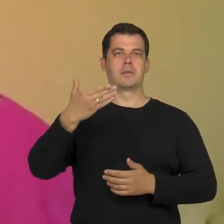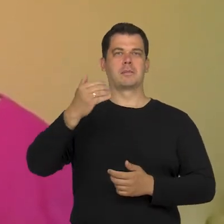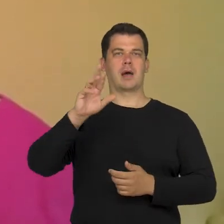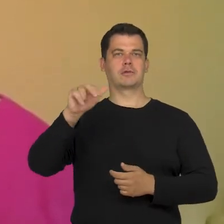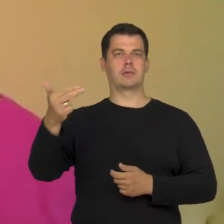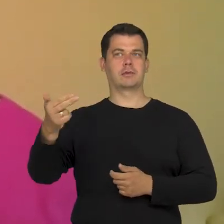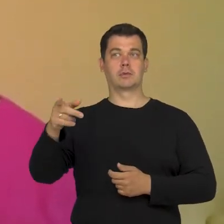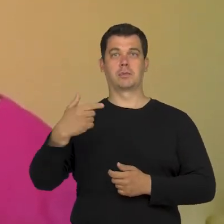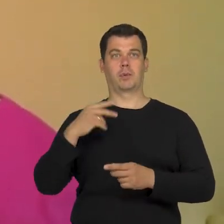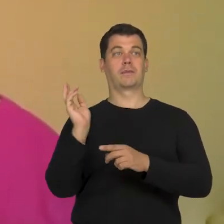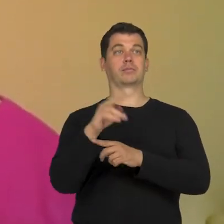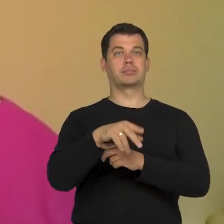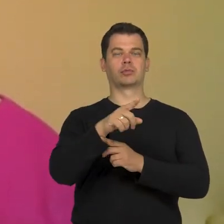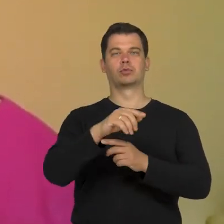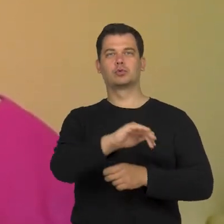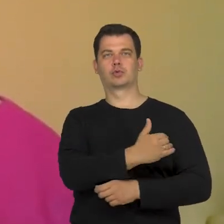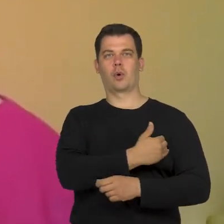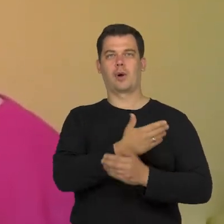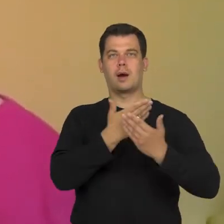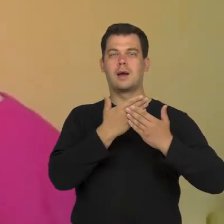who wanted to attend the acting school, sang nicely?